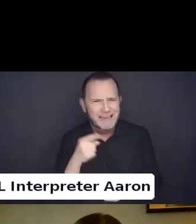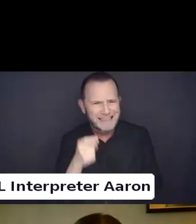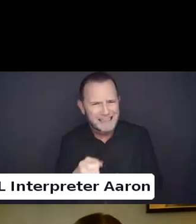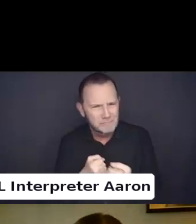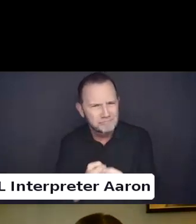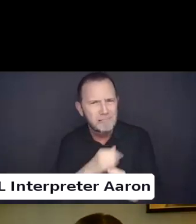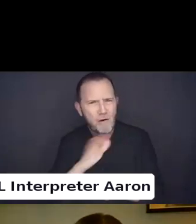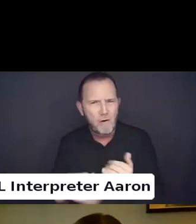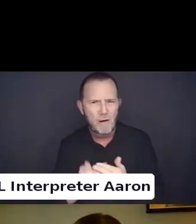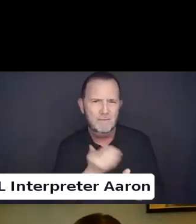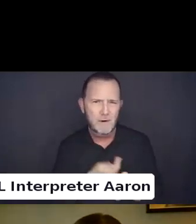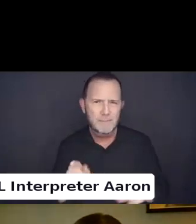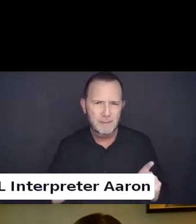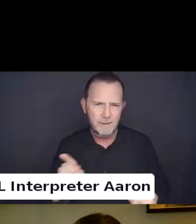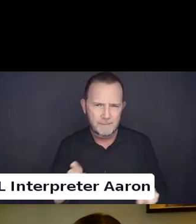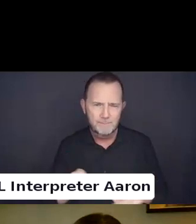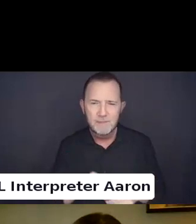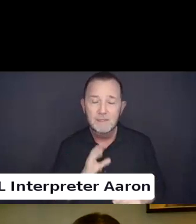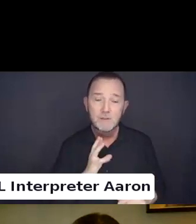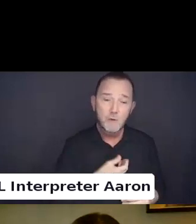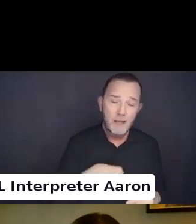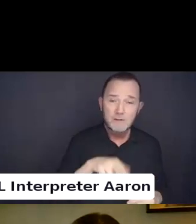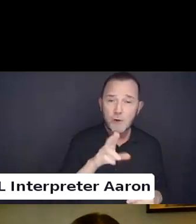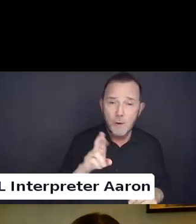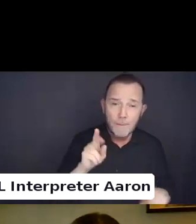are going to be trans and queer people. Disabled people.